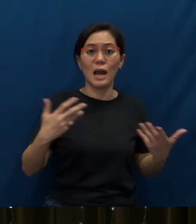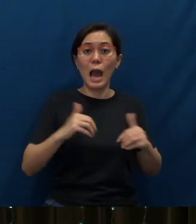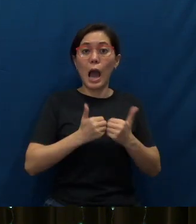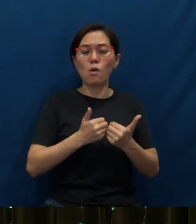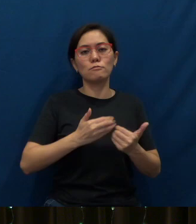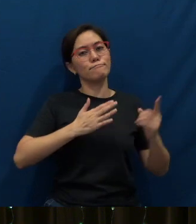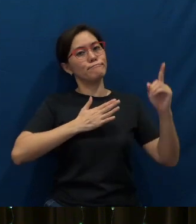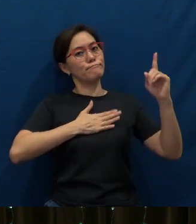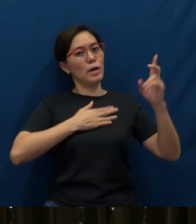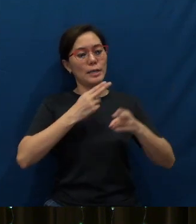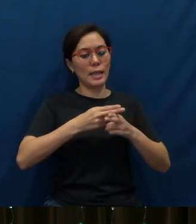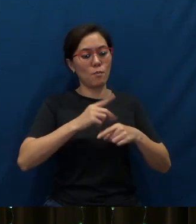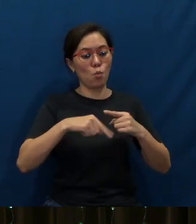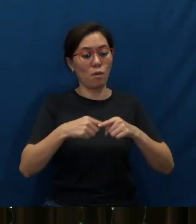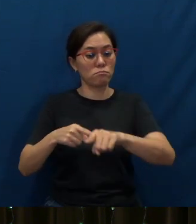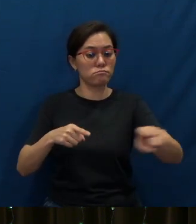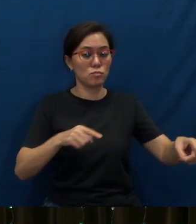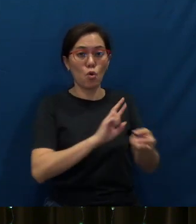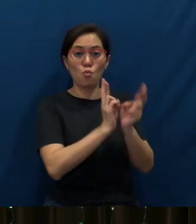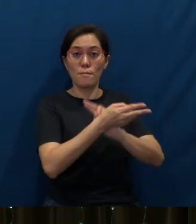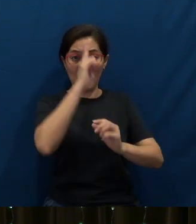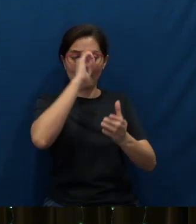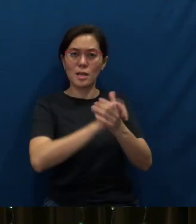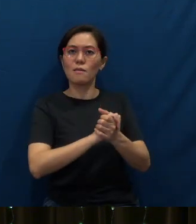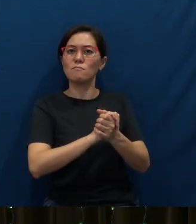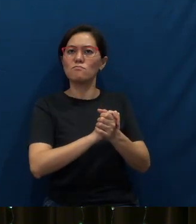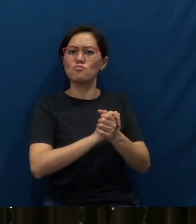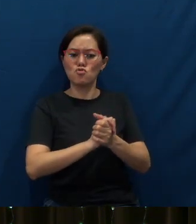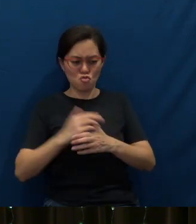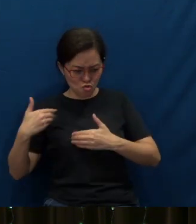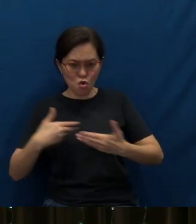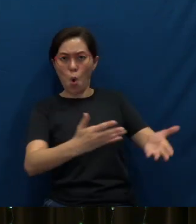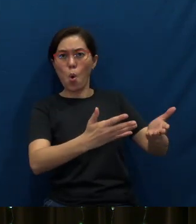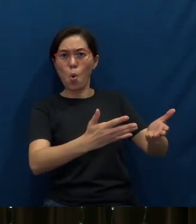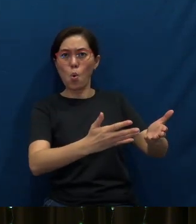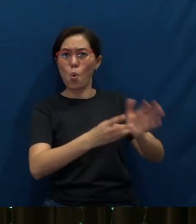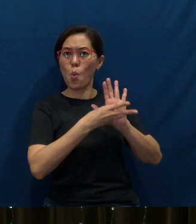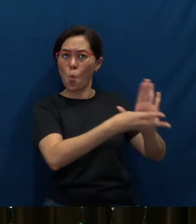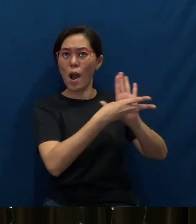when they repent, and they believe - go and be My witnesses.”